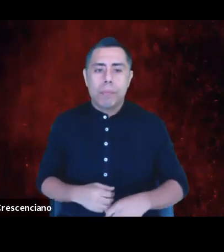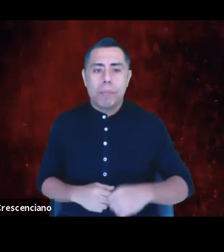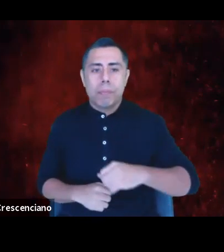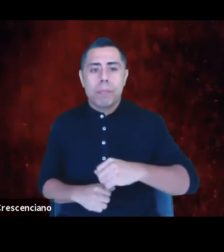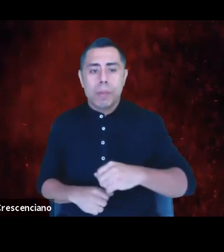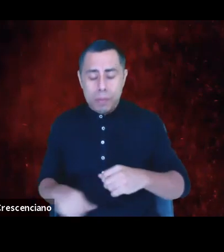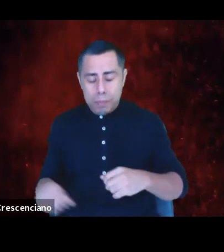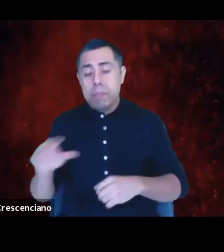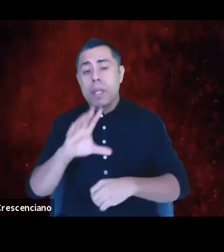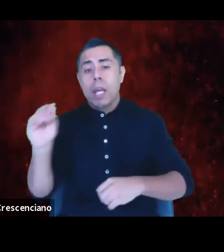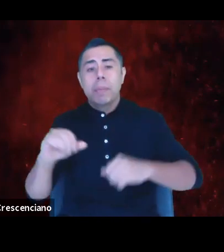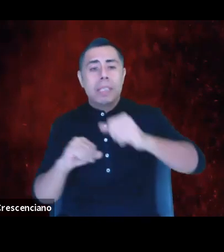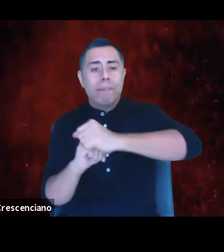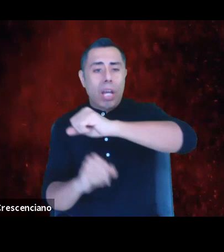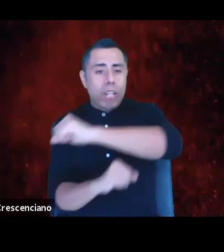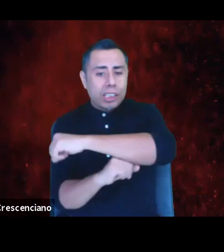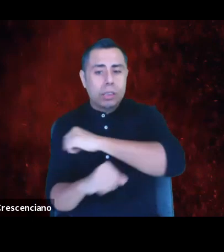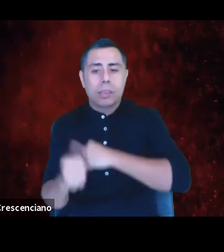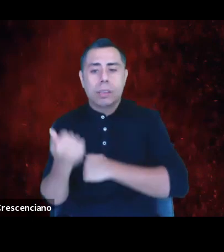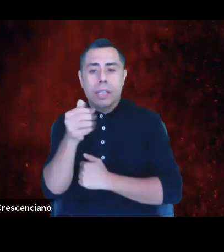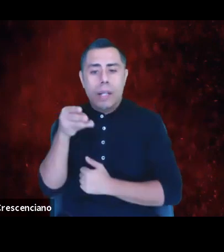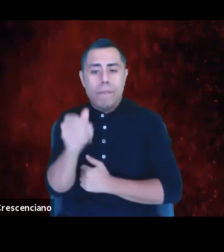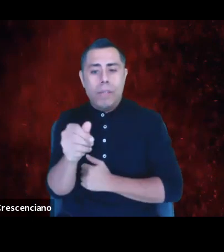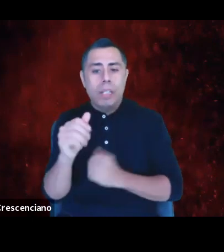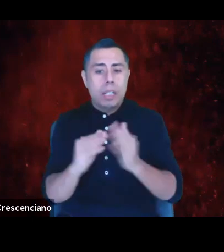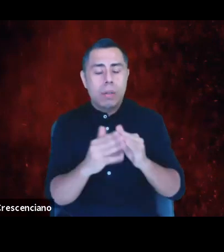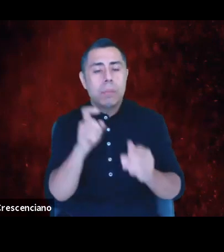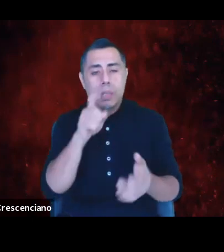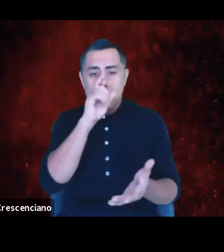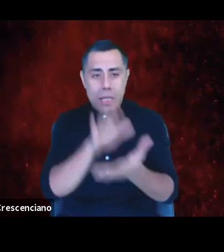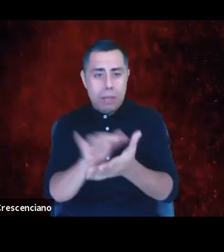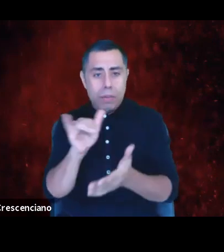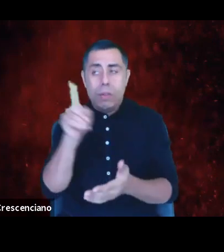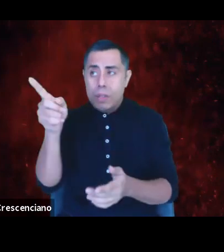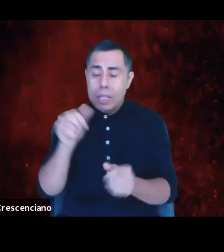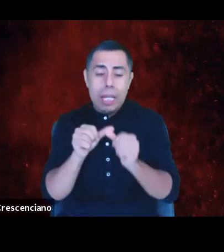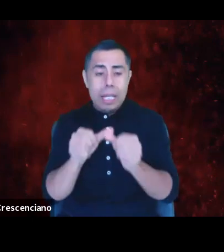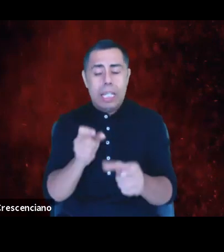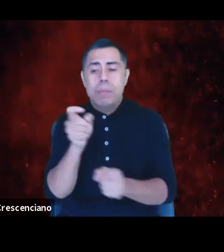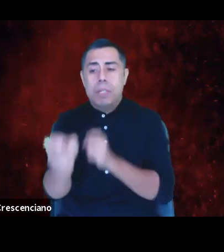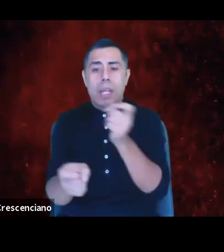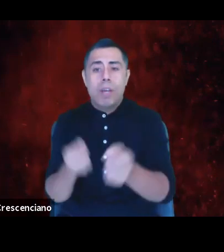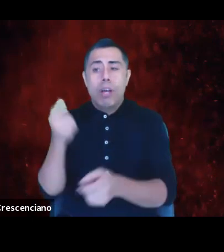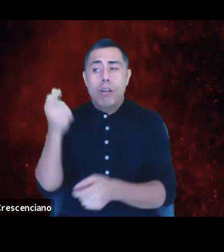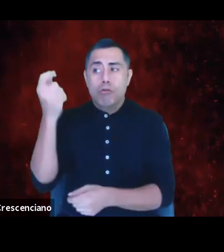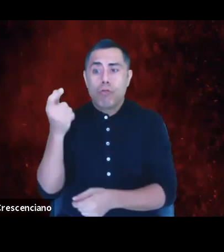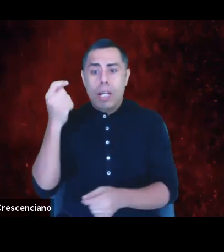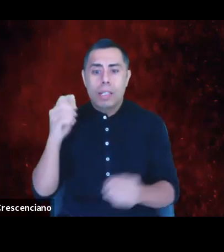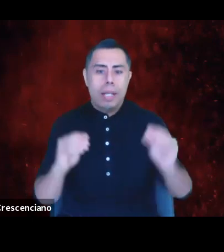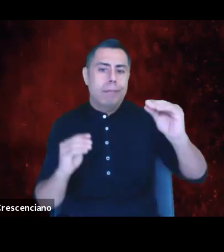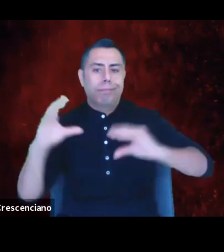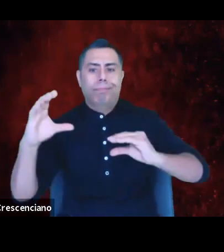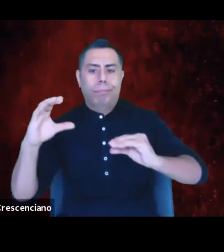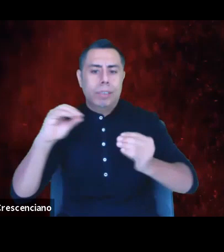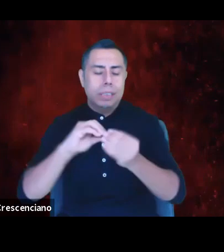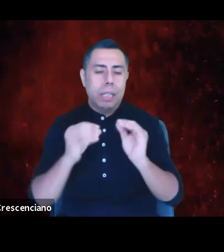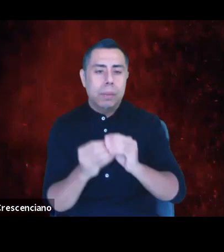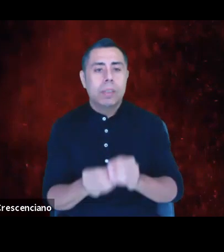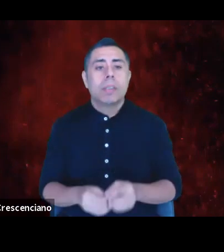must believe this too as they continue to give out grants at disproportionate rates, the racial demographics suggest that organizations